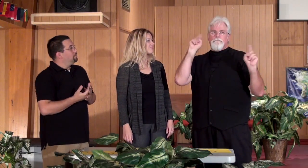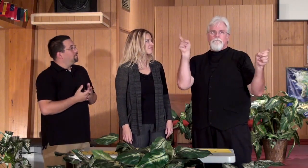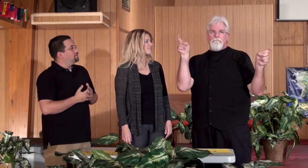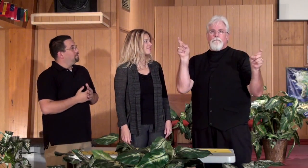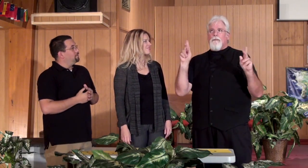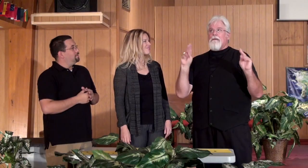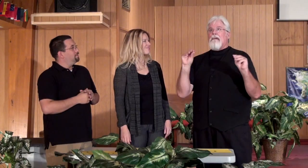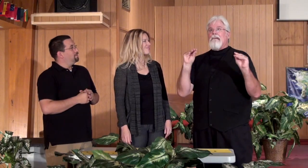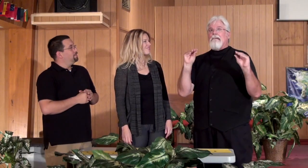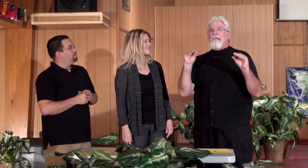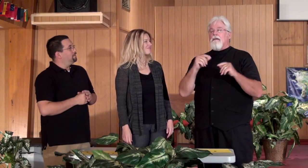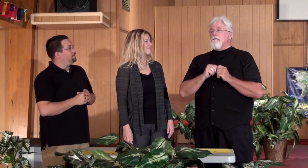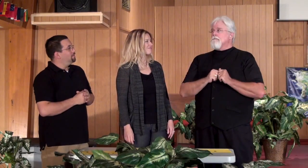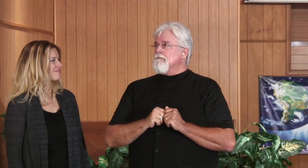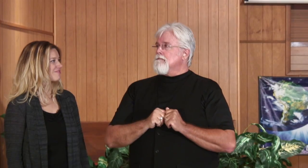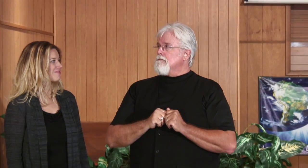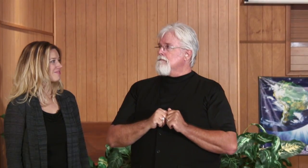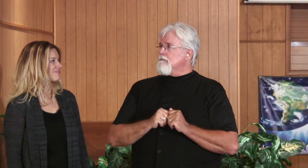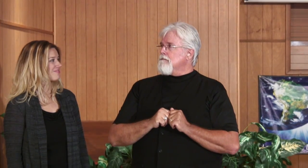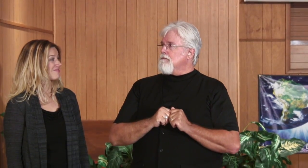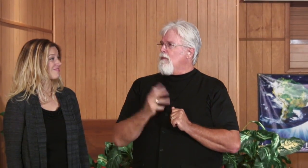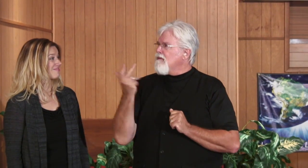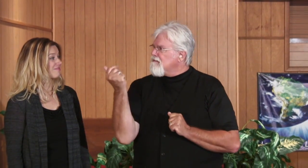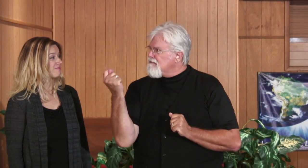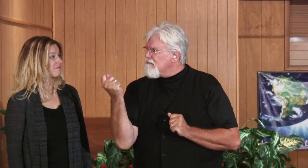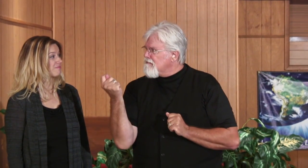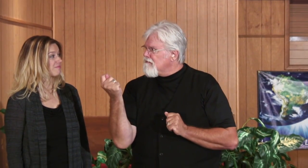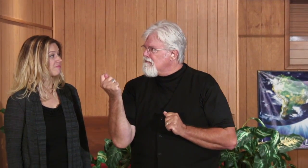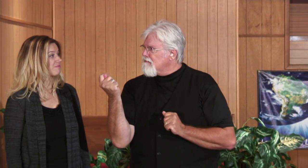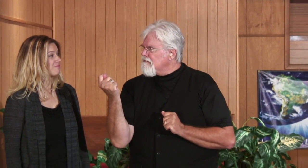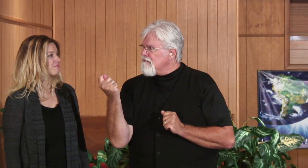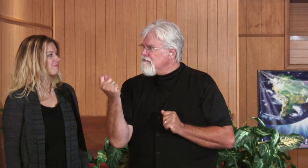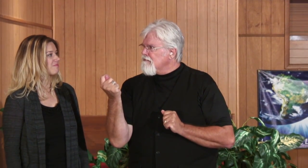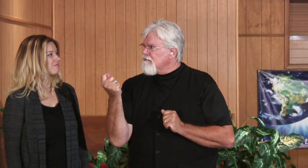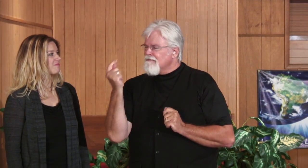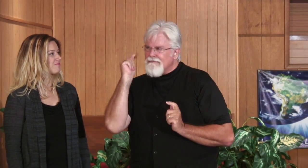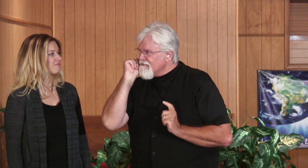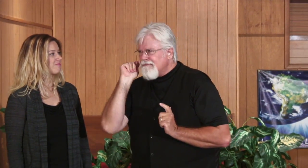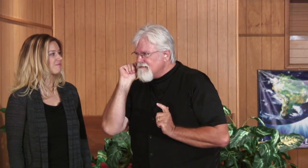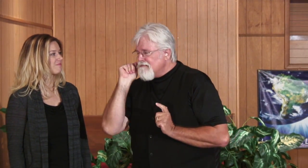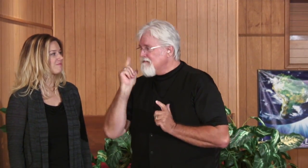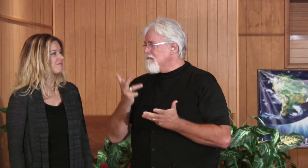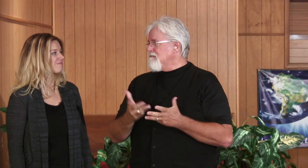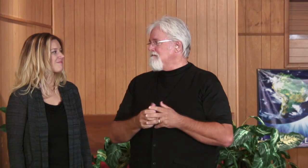I can just take them off and they can keep right on talking and I'm like, What? I can't